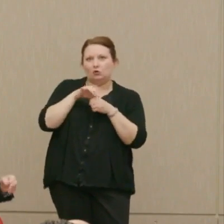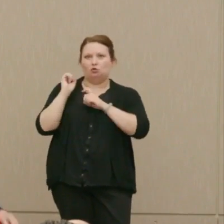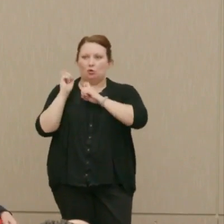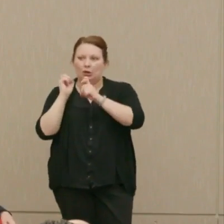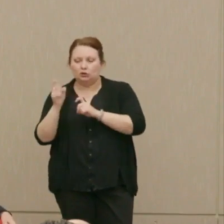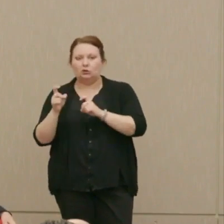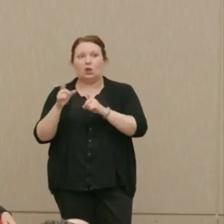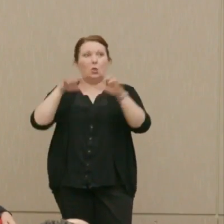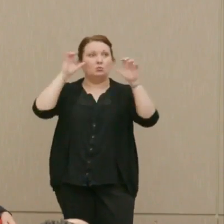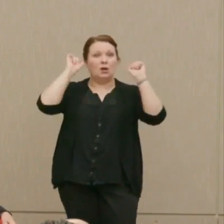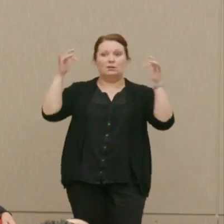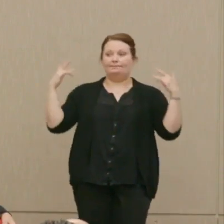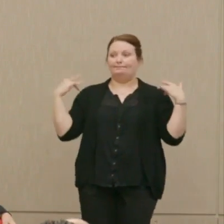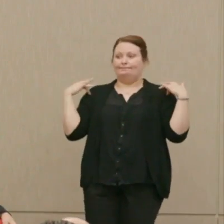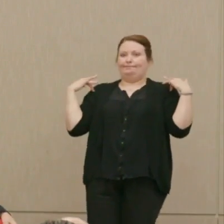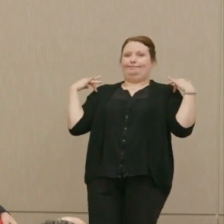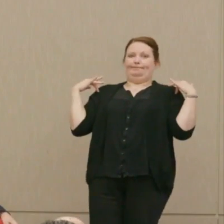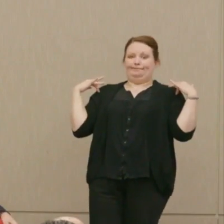And the president backed off from that too.